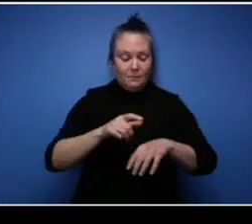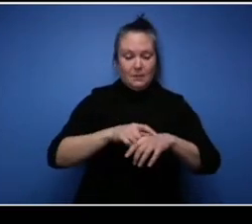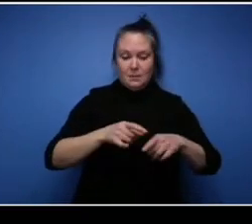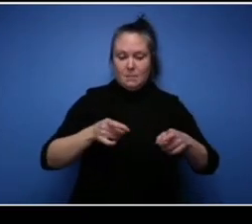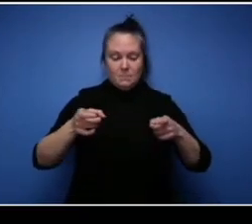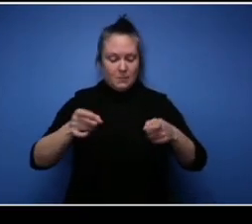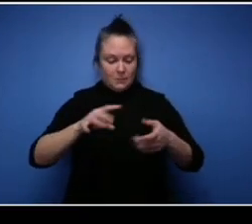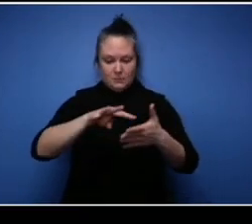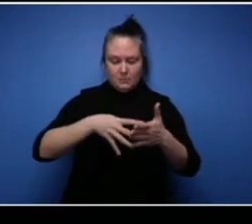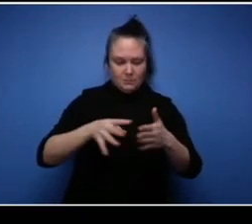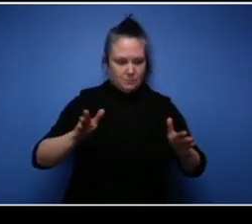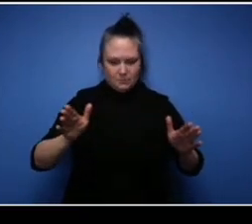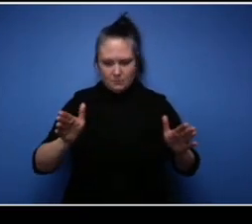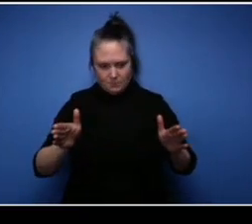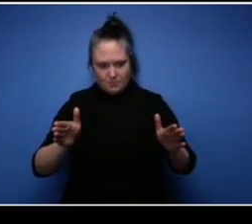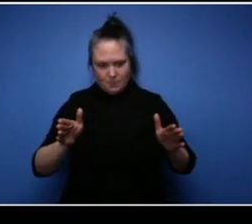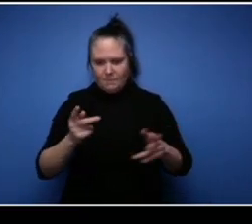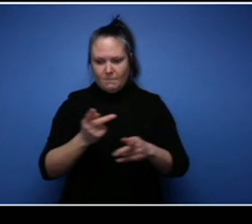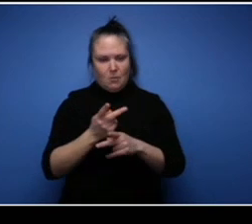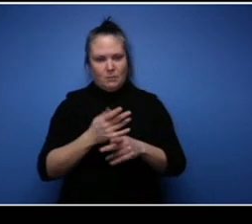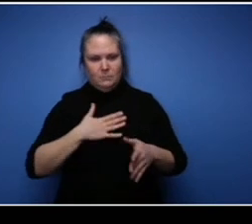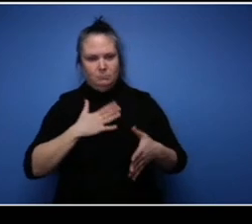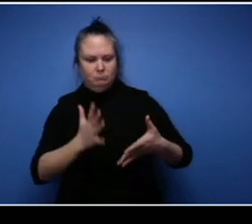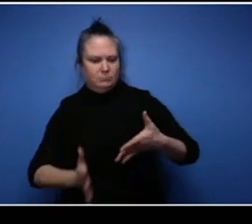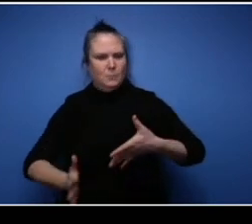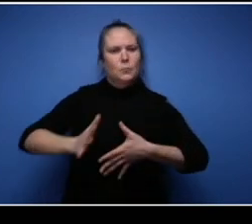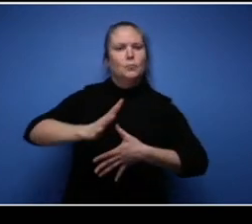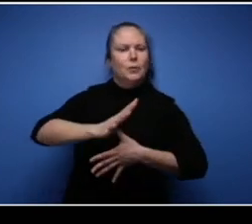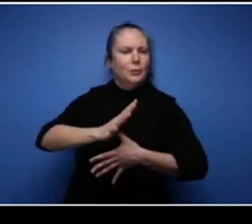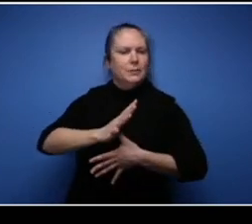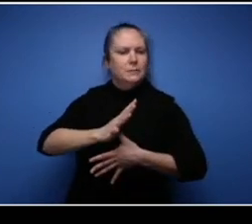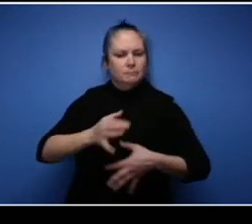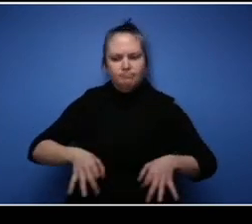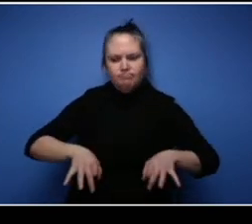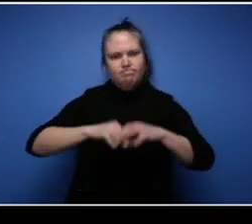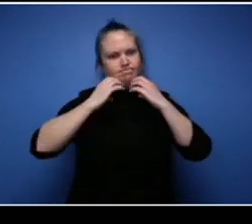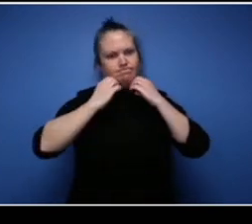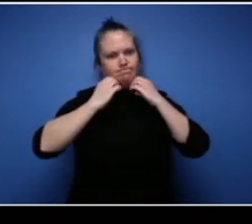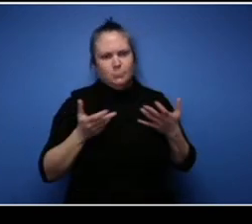a set priorities and then you know create a schedule, you know you want to know from